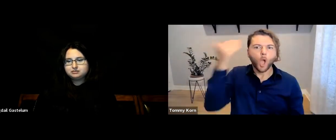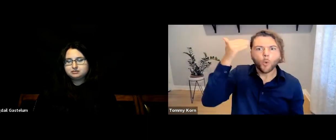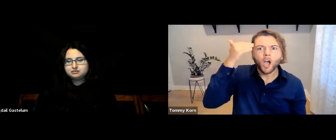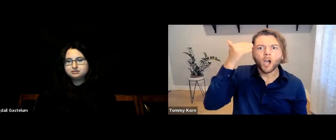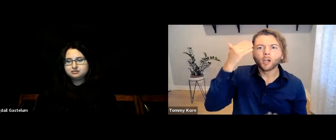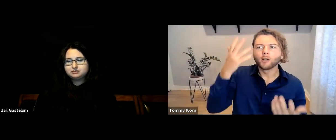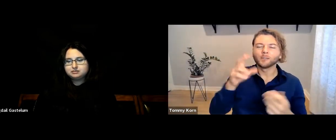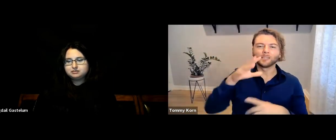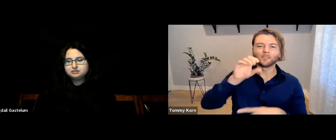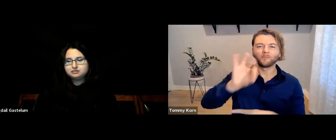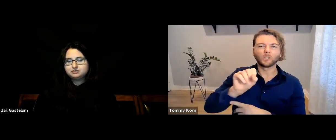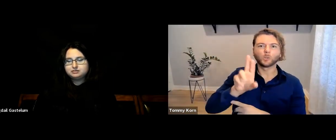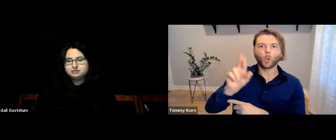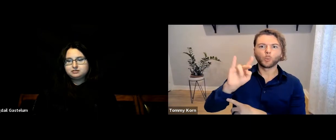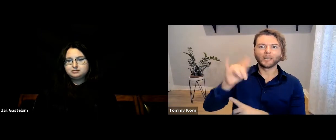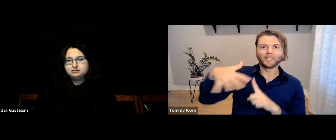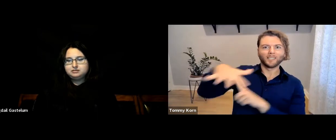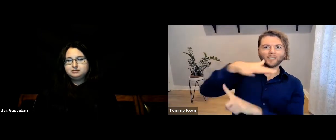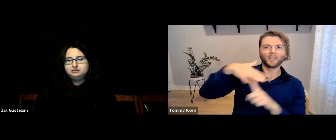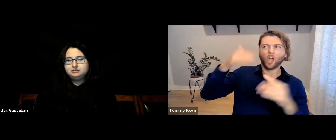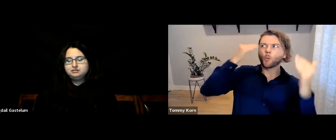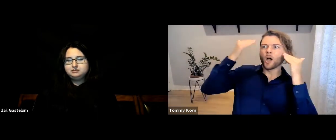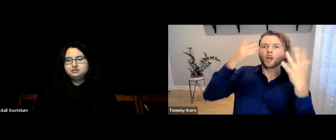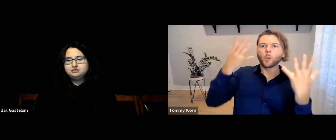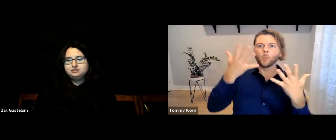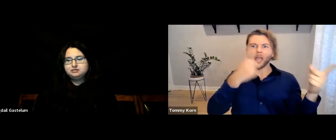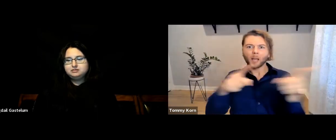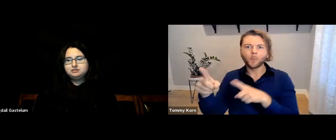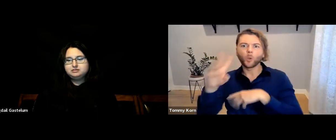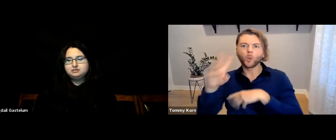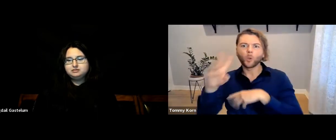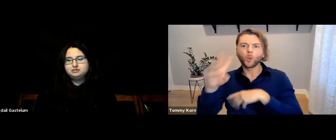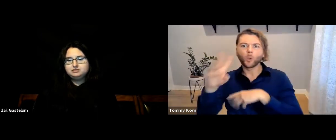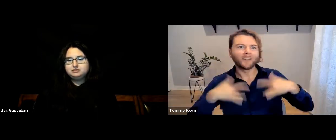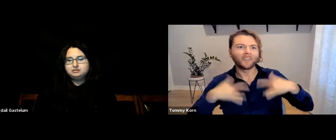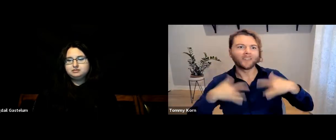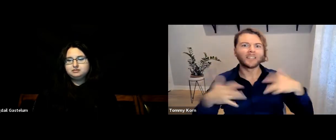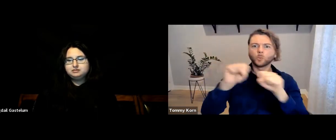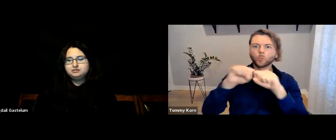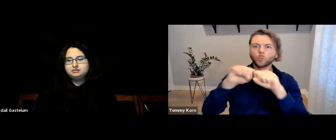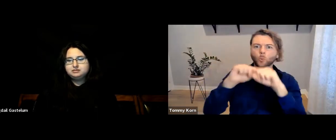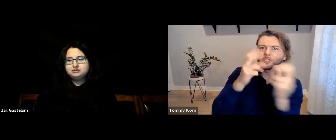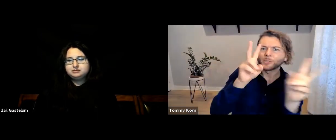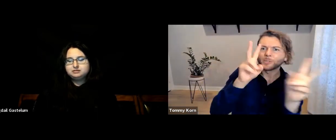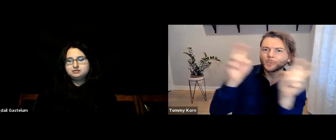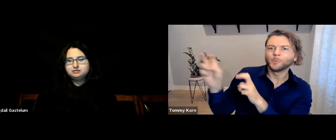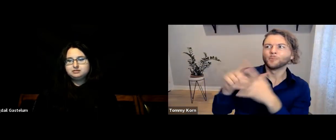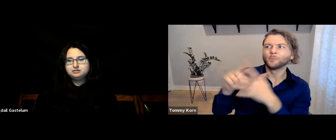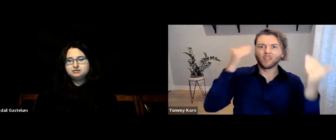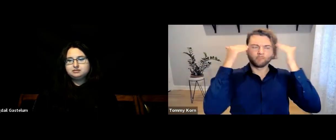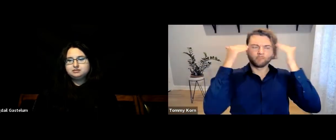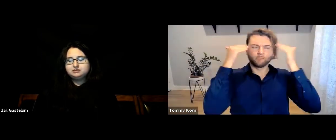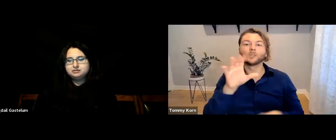awareness of what’s happening around in the world, social issues.